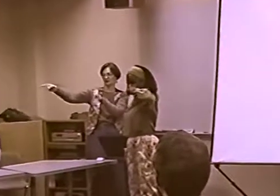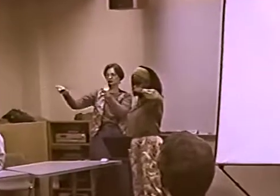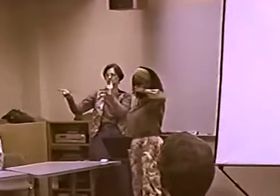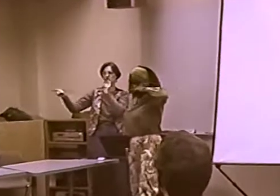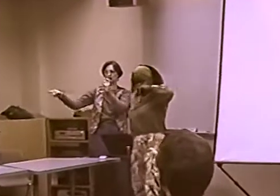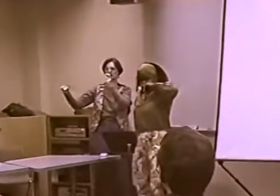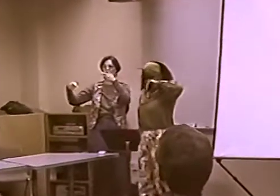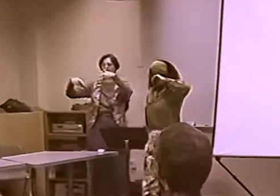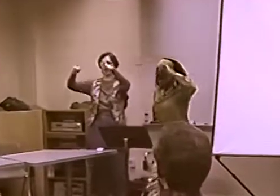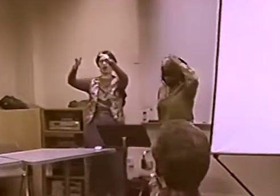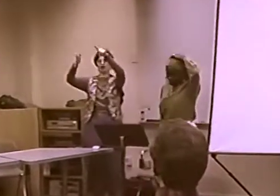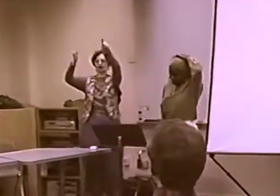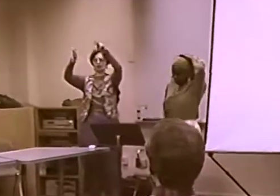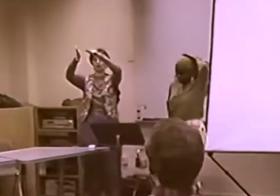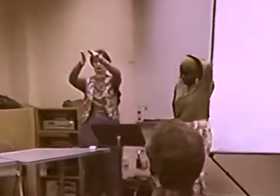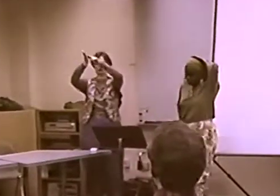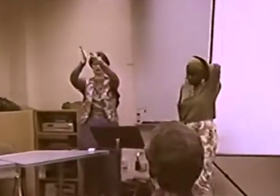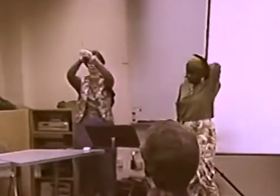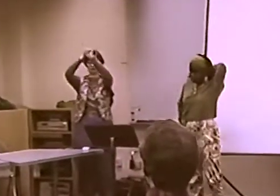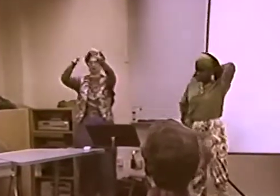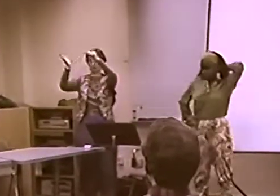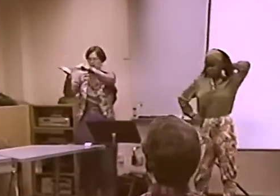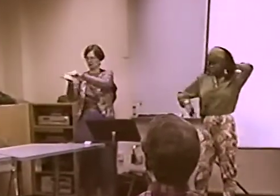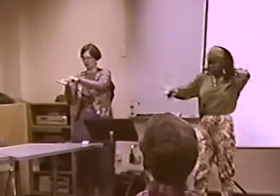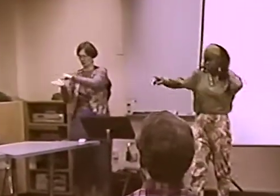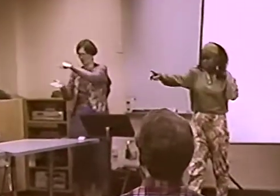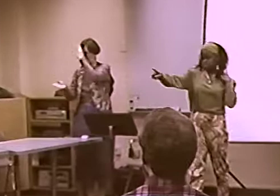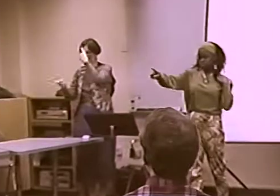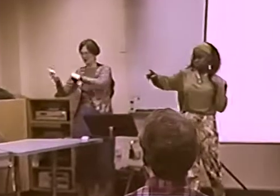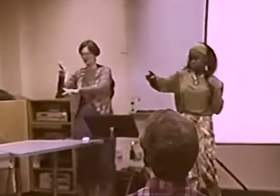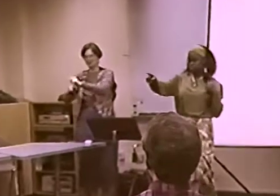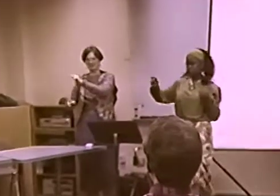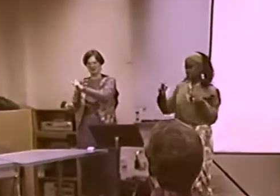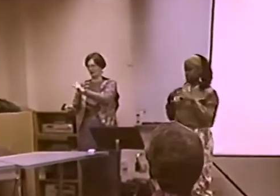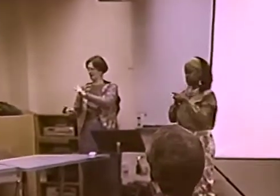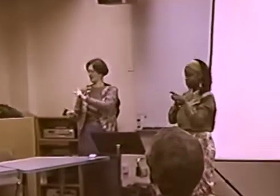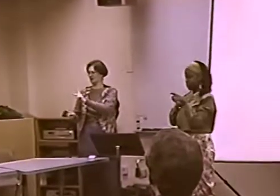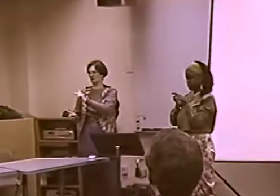NOW, I THINK I DISAGREE WITH... I THINK WE'RE TOO ... FOR OUR POSITION.